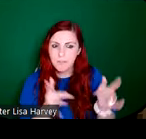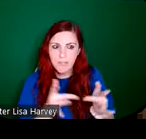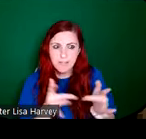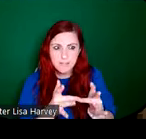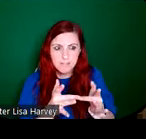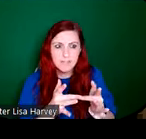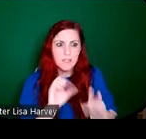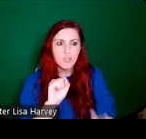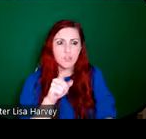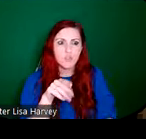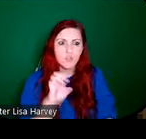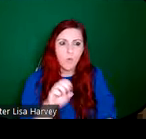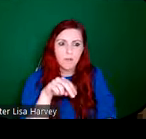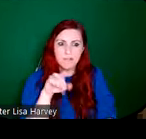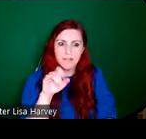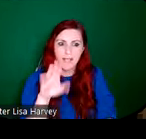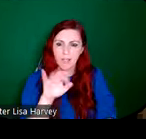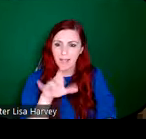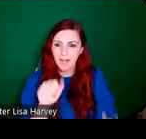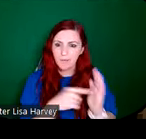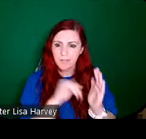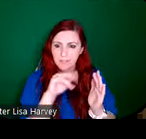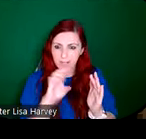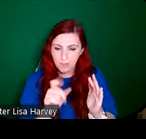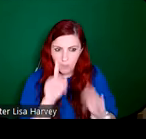Archive website source.nationalgallery.ie And you can have a look at the An Túr